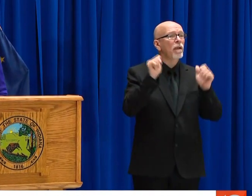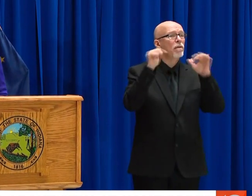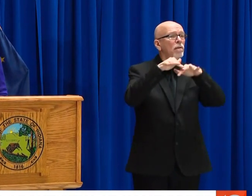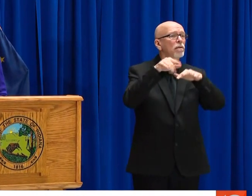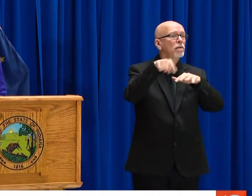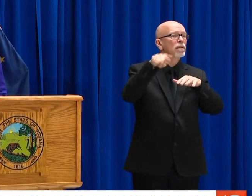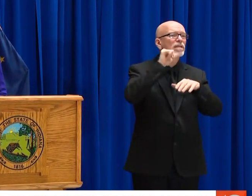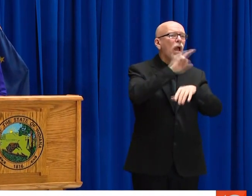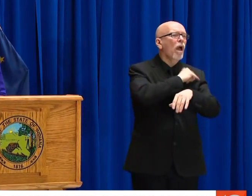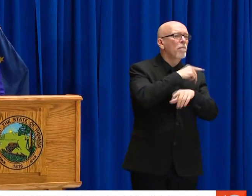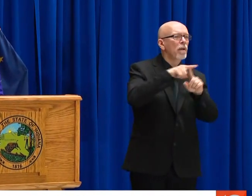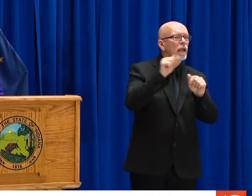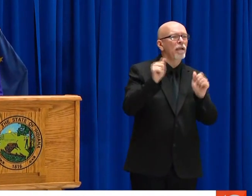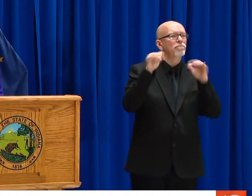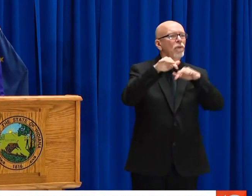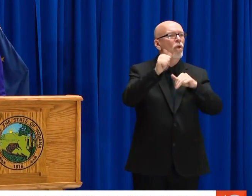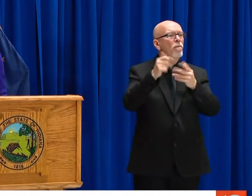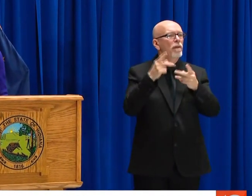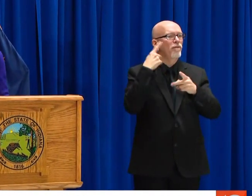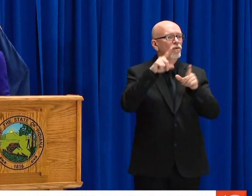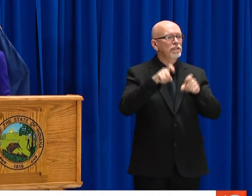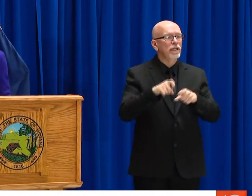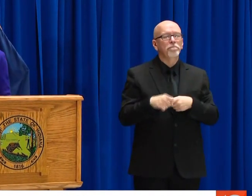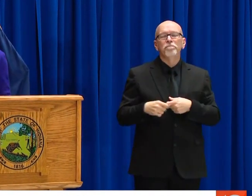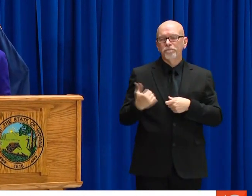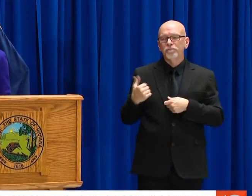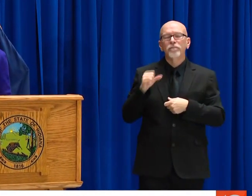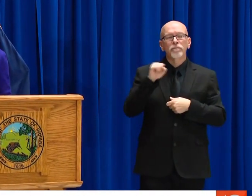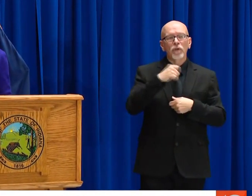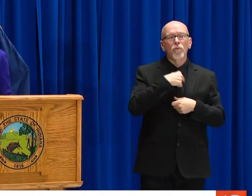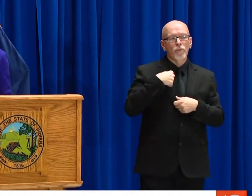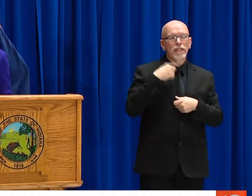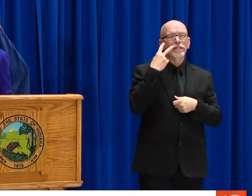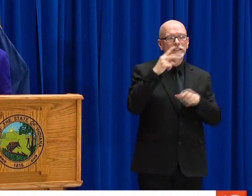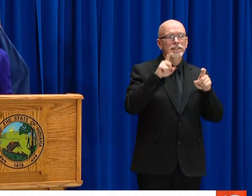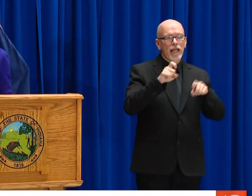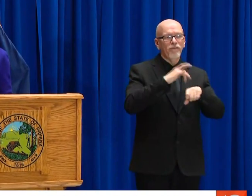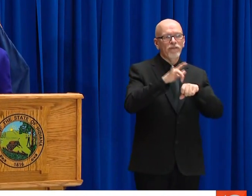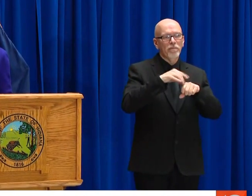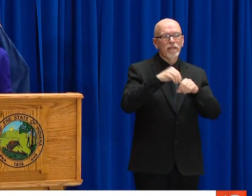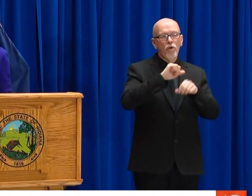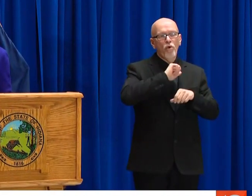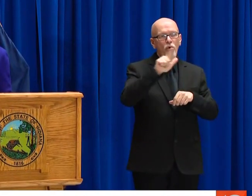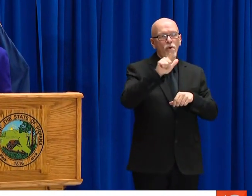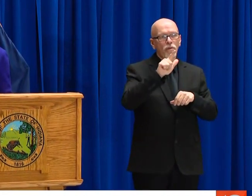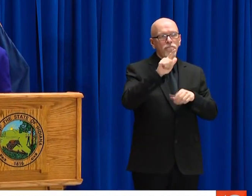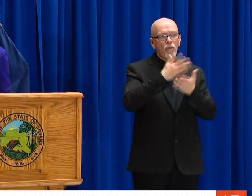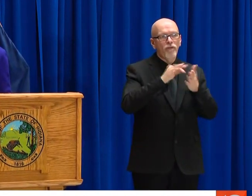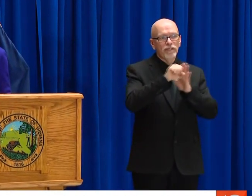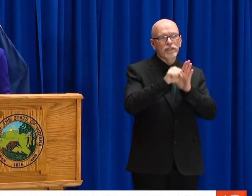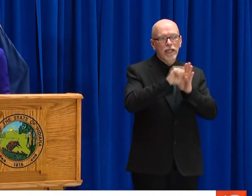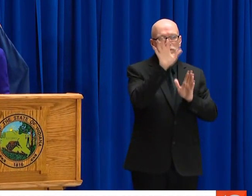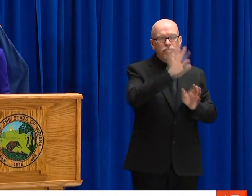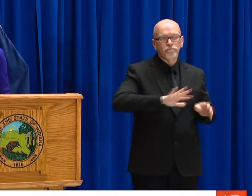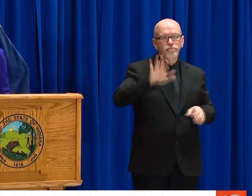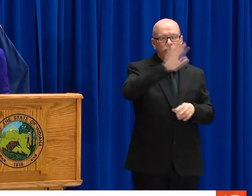COUNTIES AT THIS TIME, AND IF THERE IS OR IS NOT, WILL WE SEE MORE POP-UP LOCATIONS FOR PEOPLE TO GET TESTING OUTSIDE OF